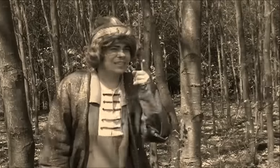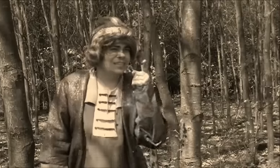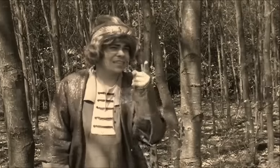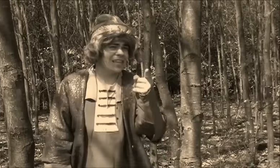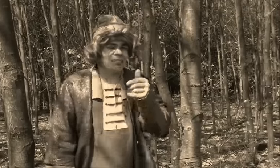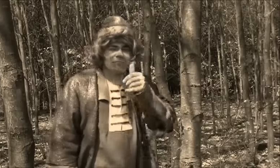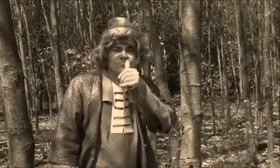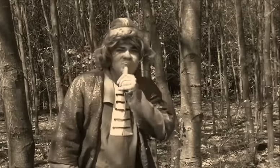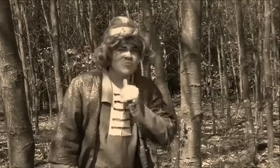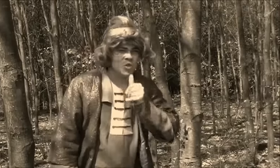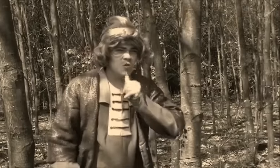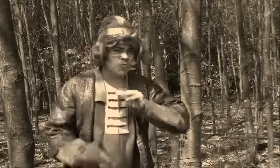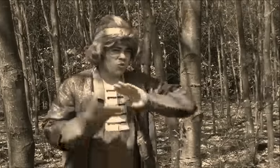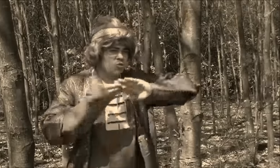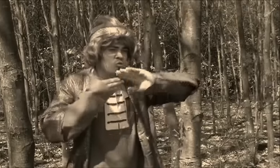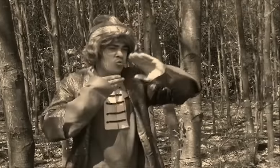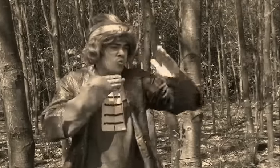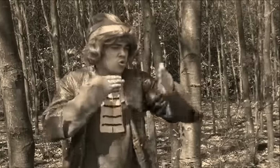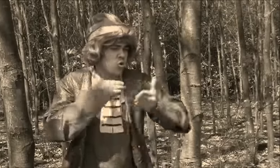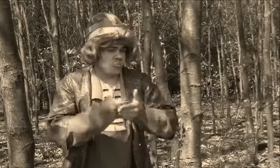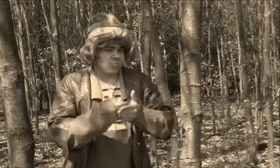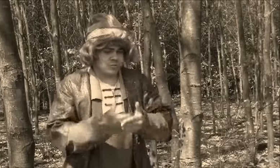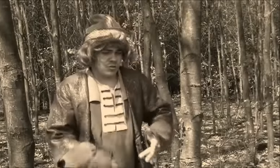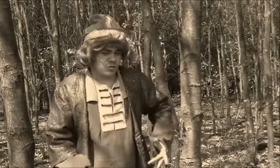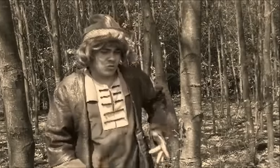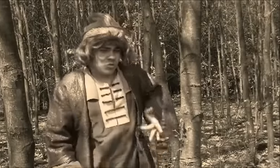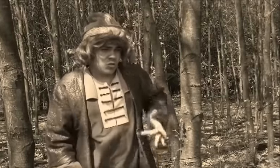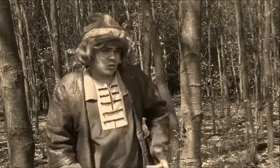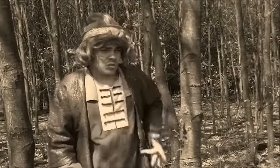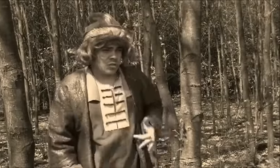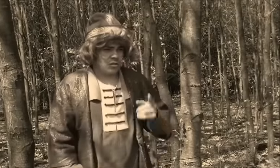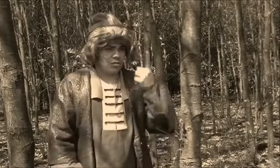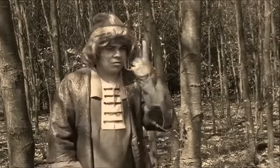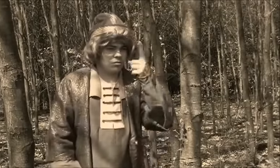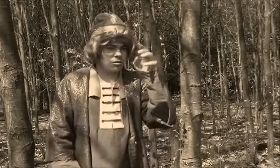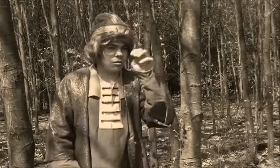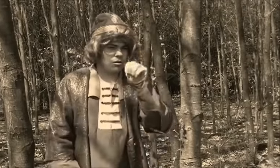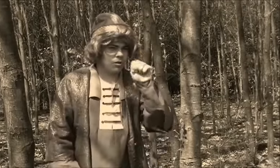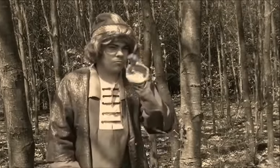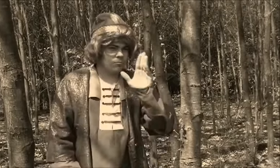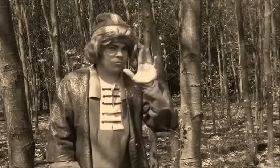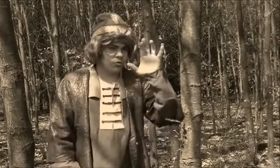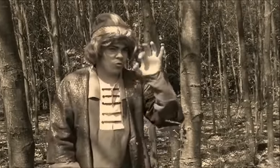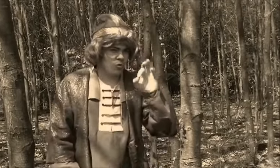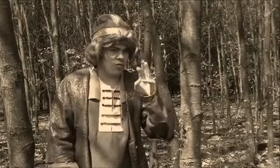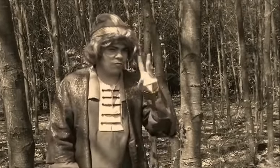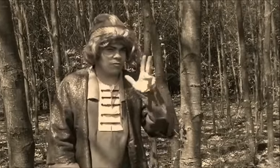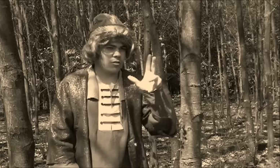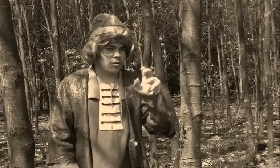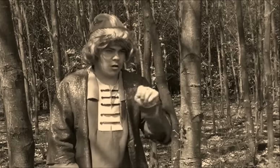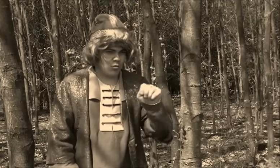I suggest you marry Princess Dąbrówka,